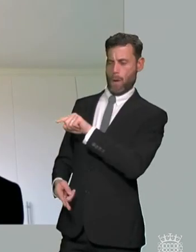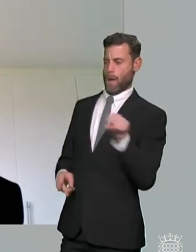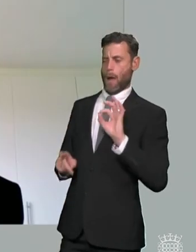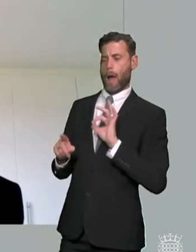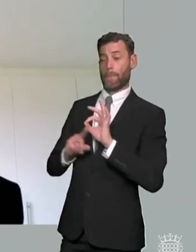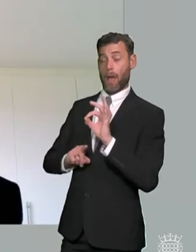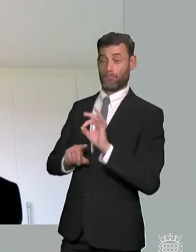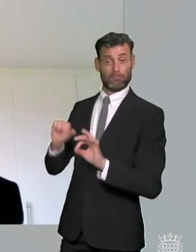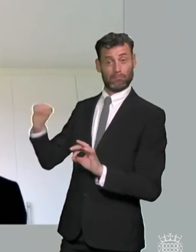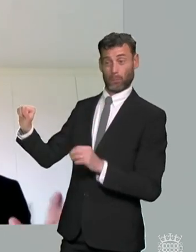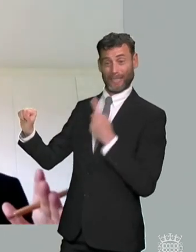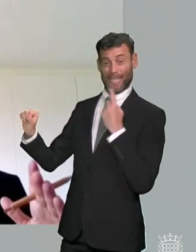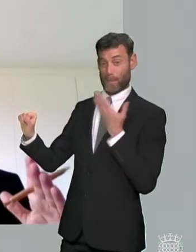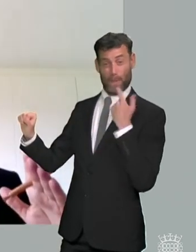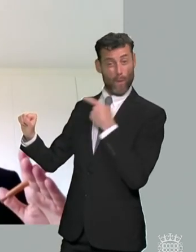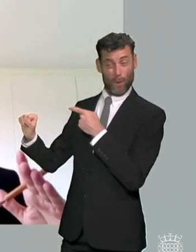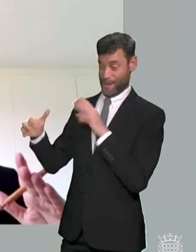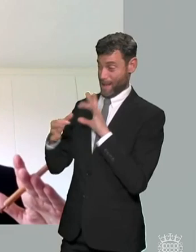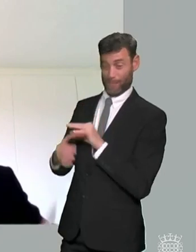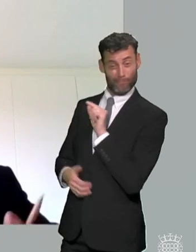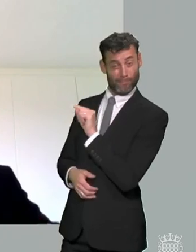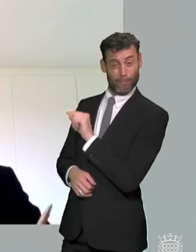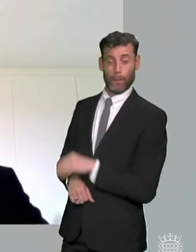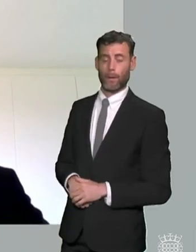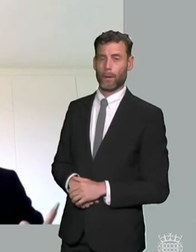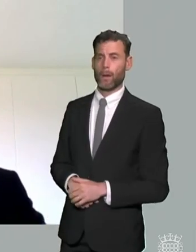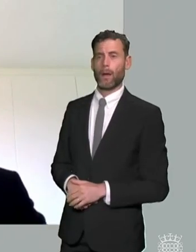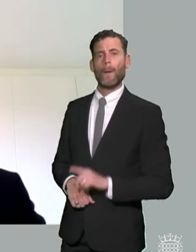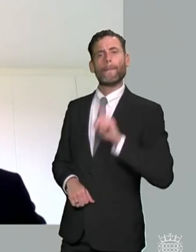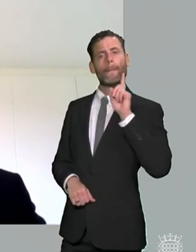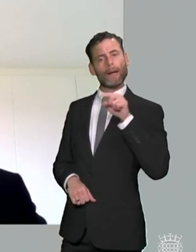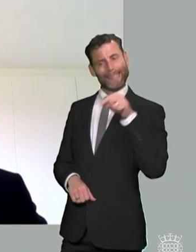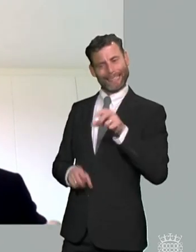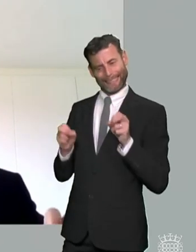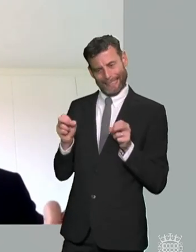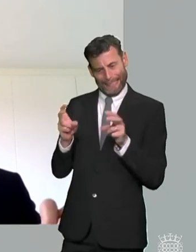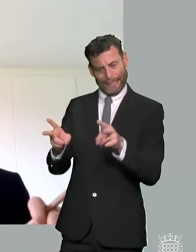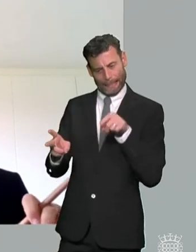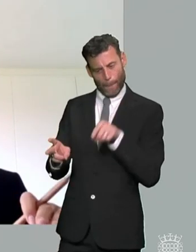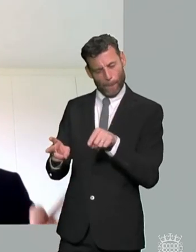go back to what i said earlier on that um if we want to make the system work in terms of people